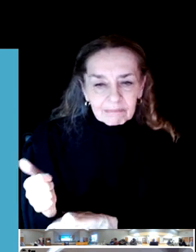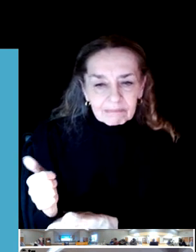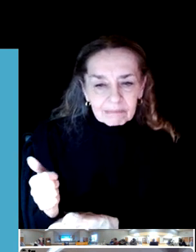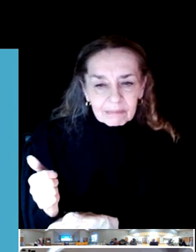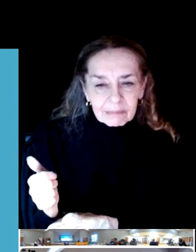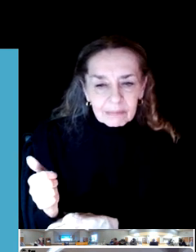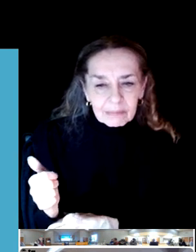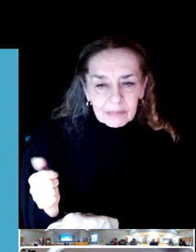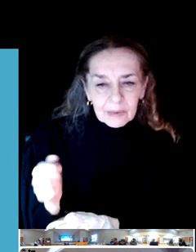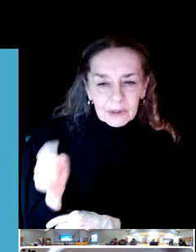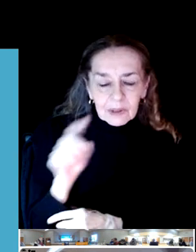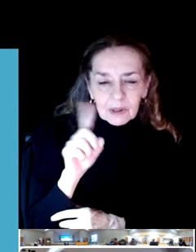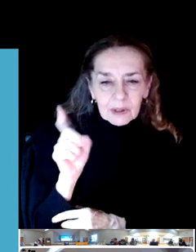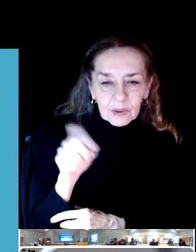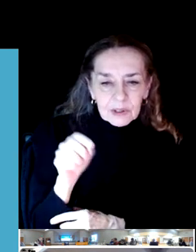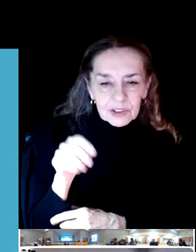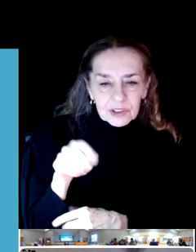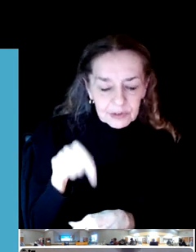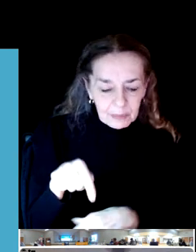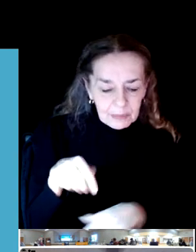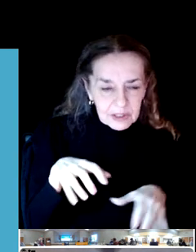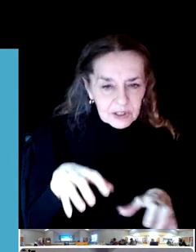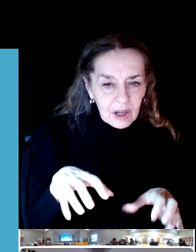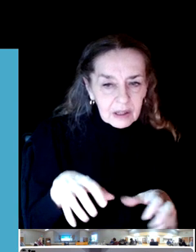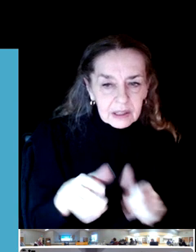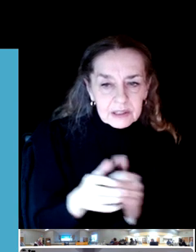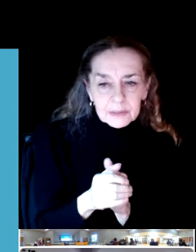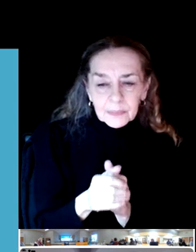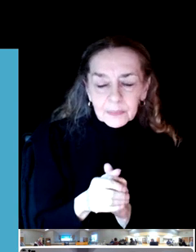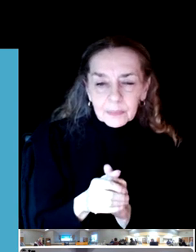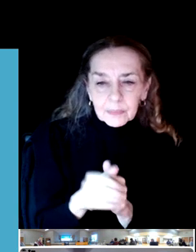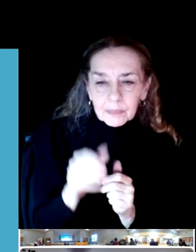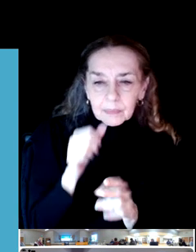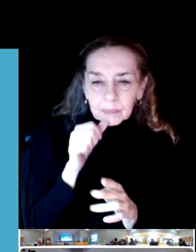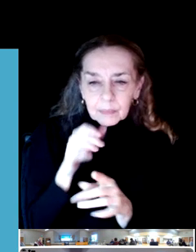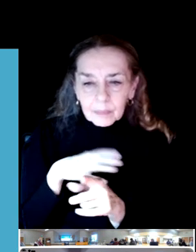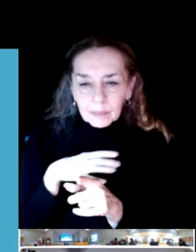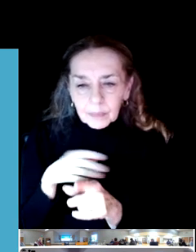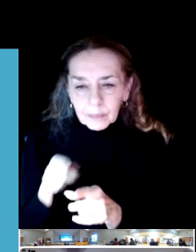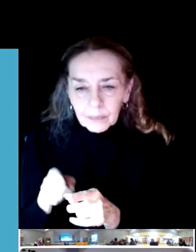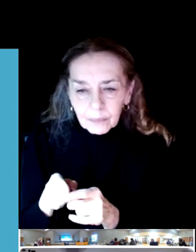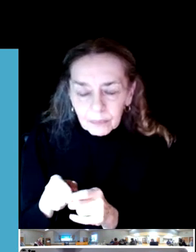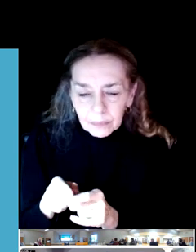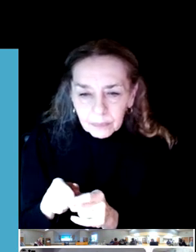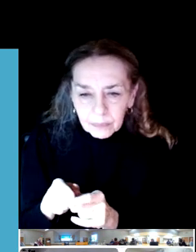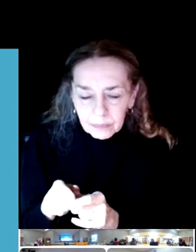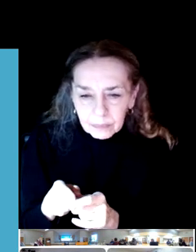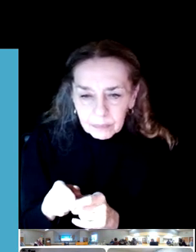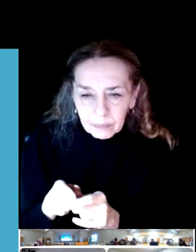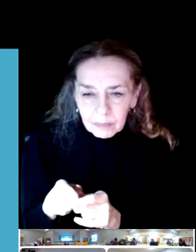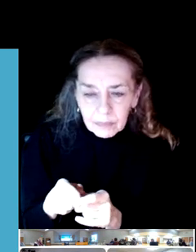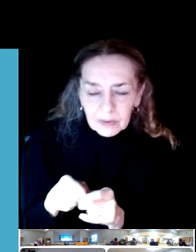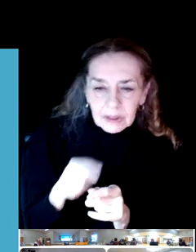Any more from our in person audience? There's a hill at Dorris Ranch and a hill at Willamette Heights. Is that